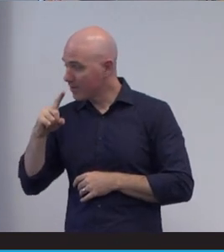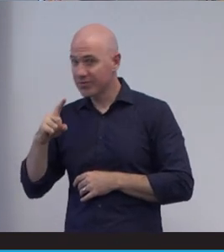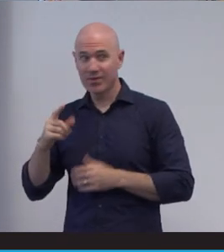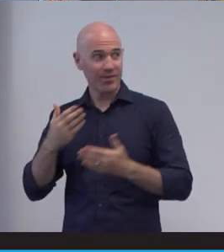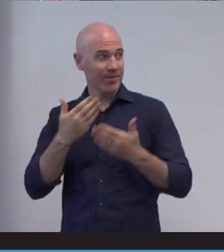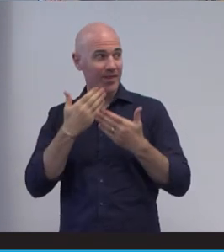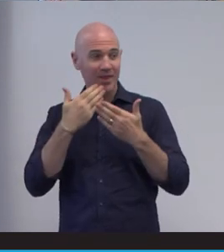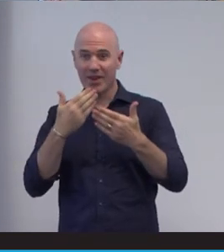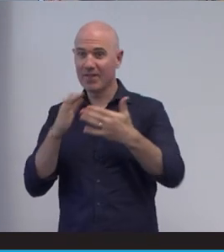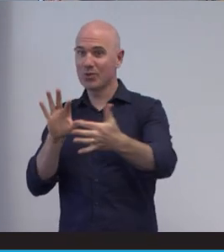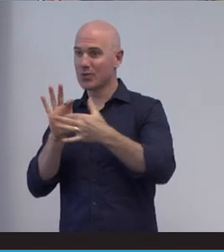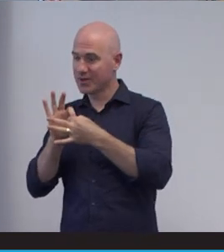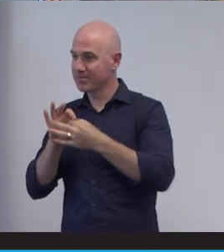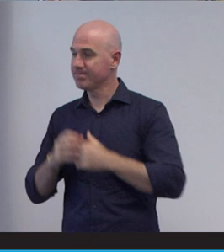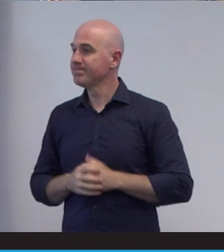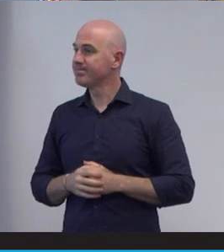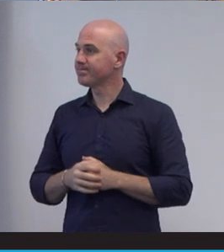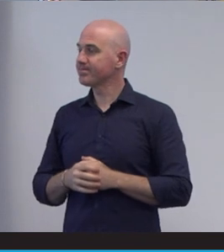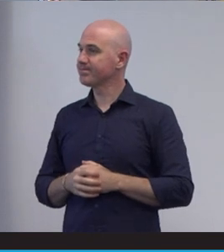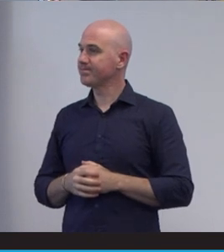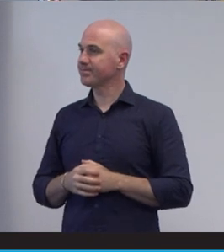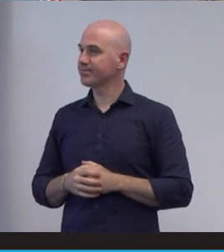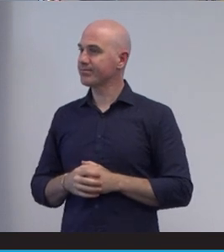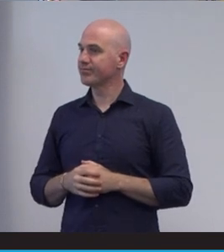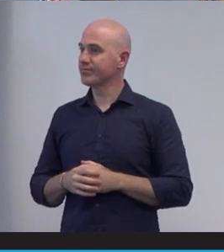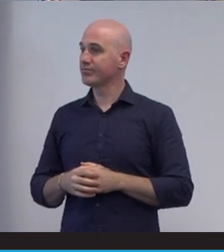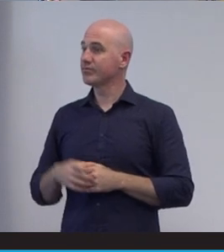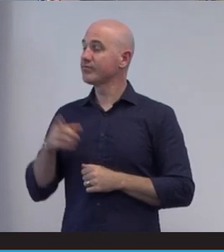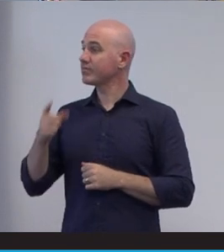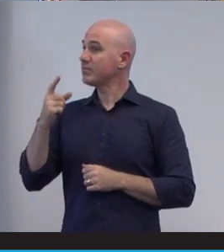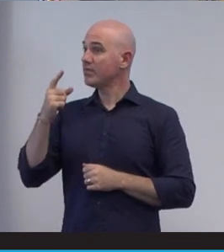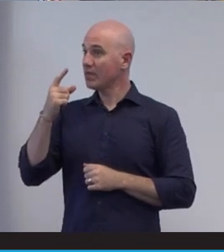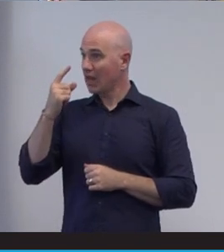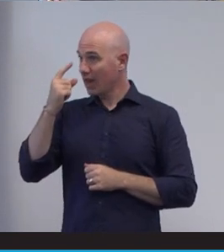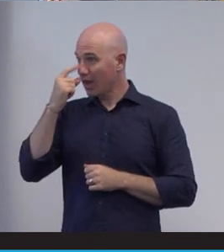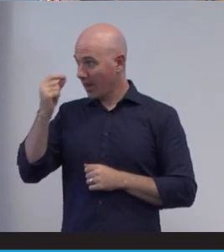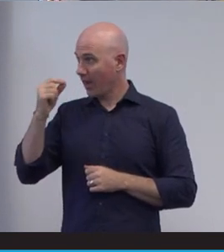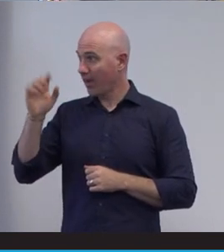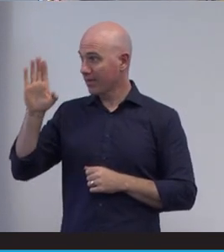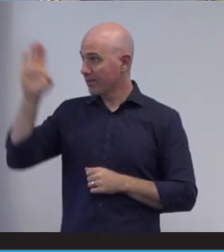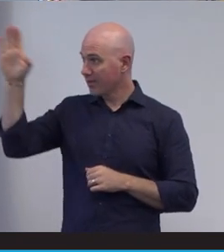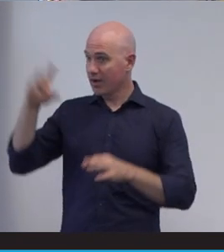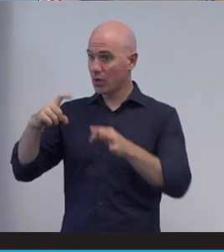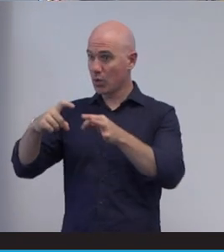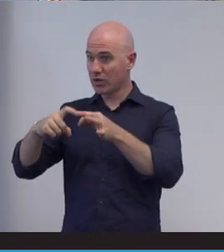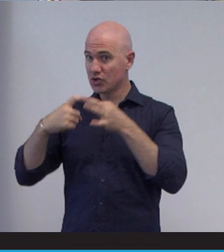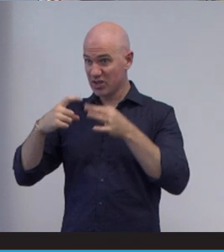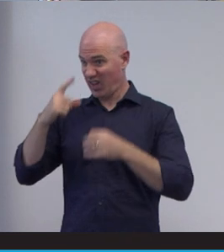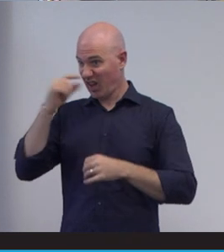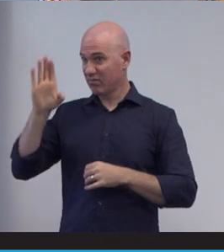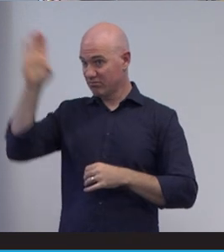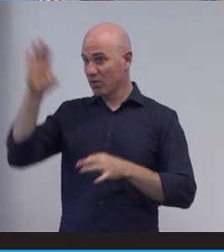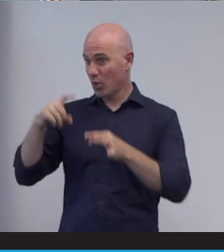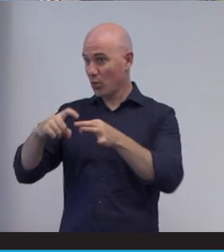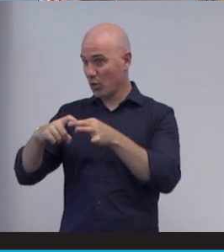you are. There is an ability to ask questions isn’t there Gary. So just look for the comment